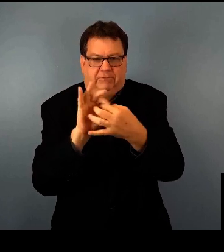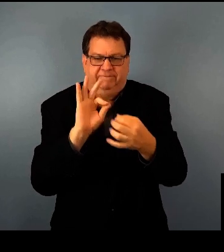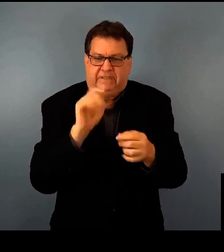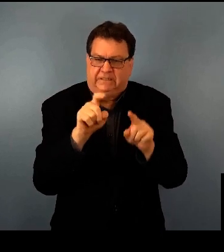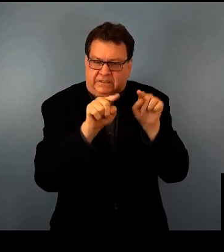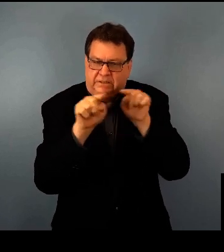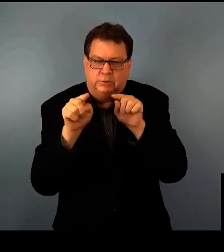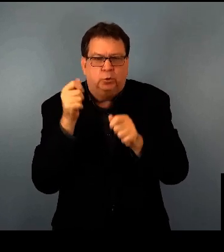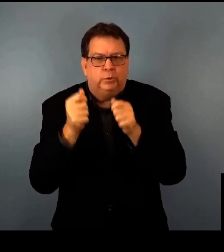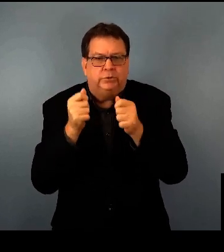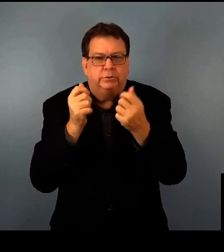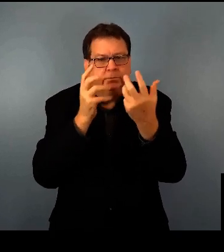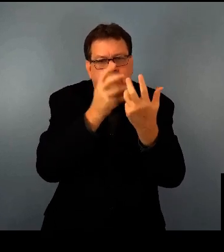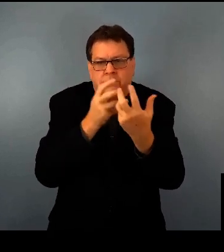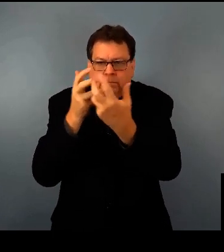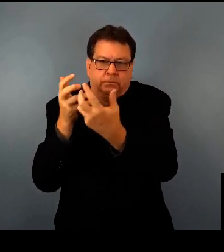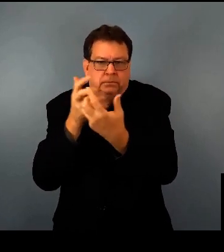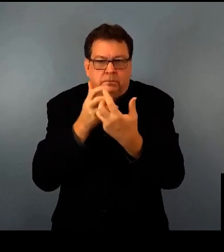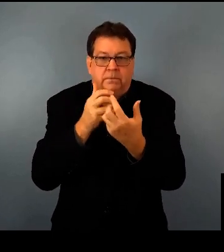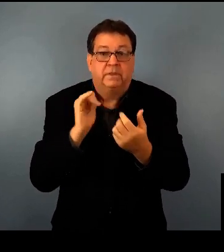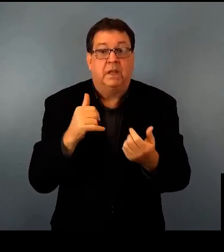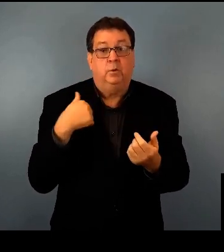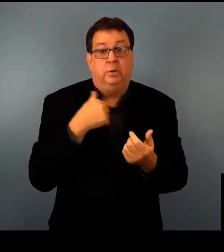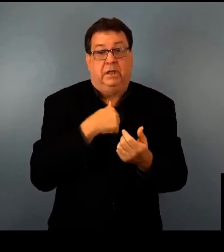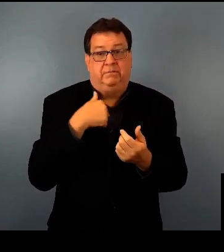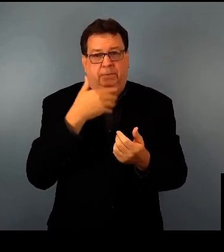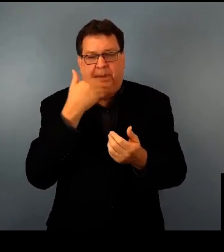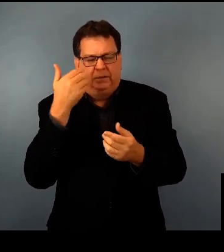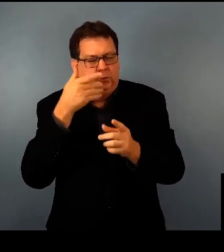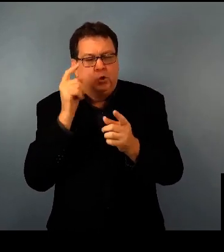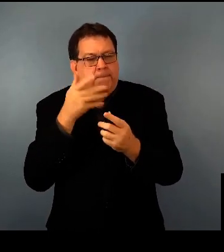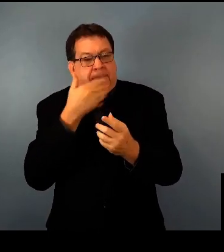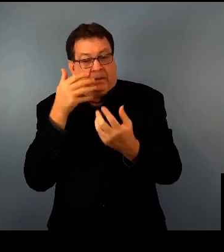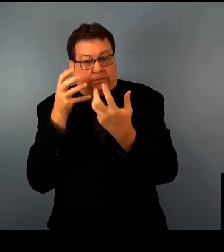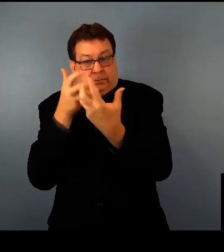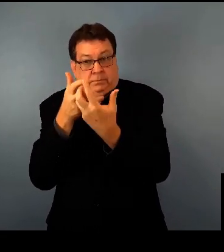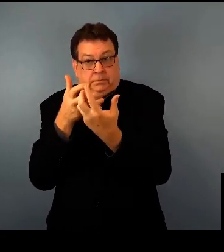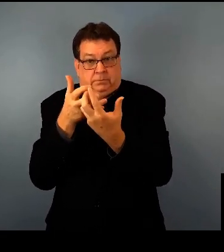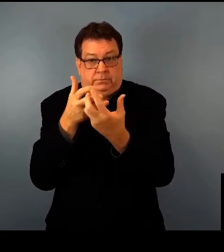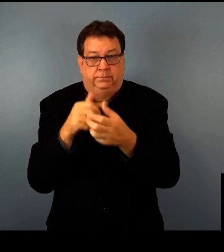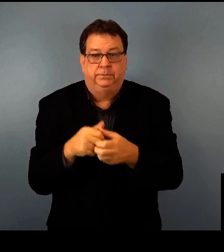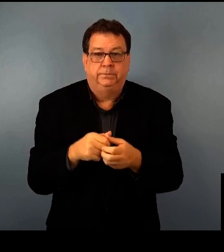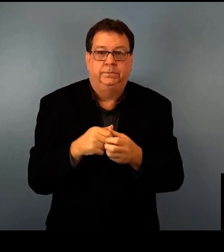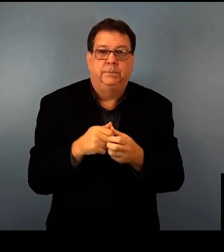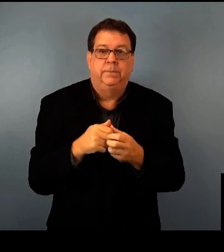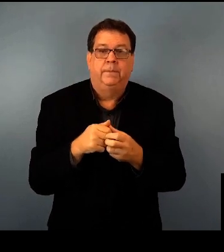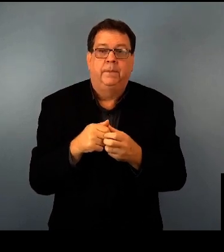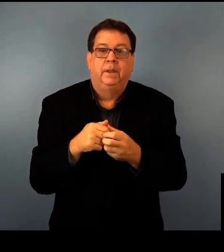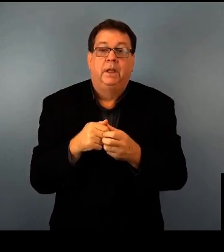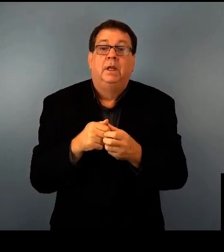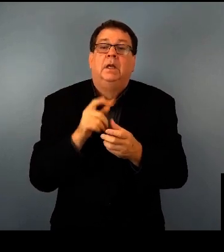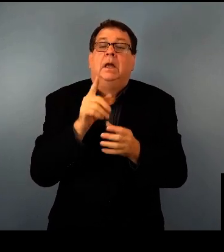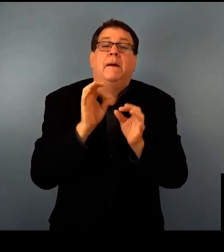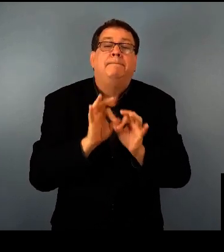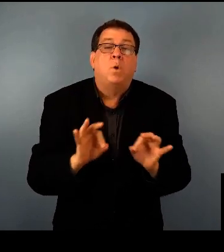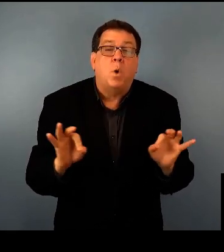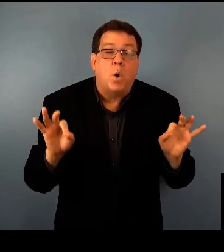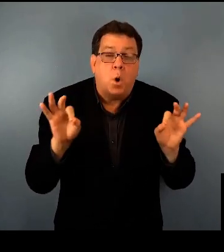and which gene therapy might be appropriate for you. Secondly, it's important to monitor